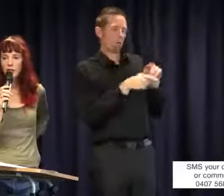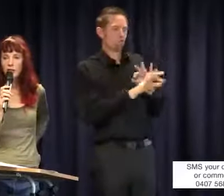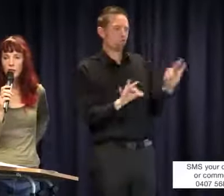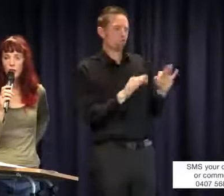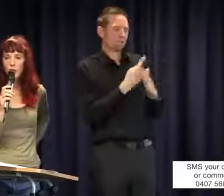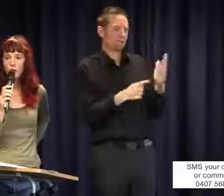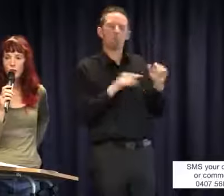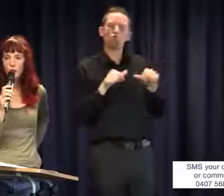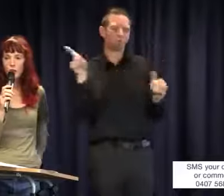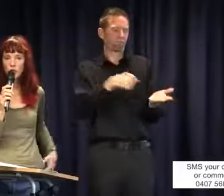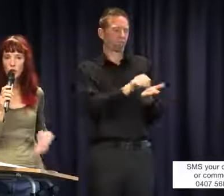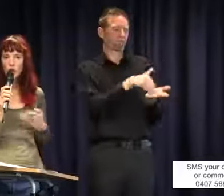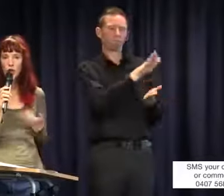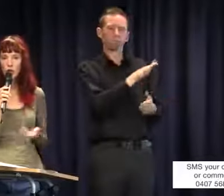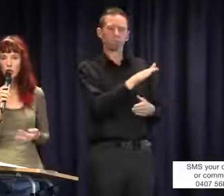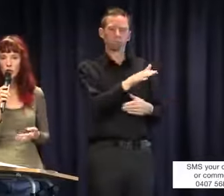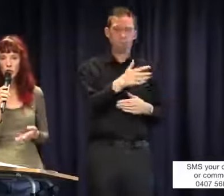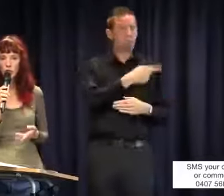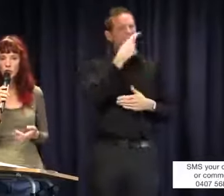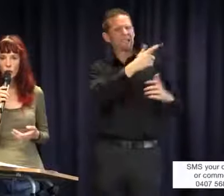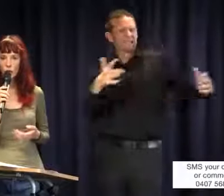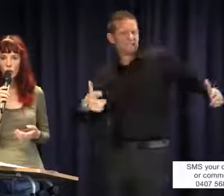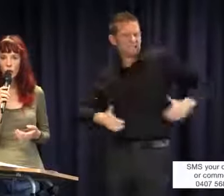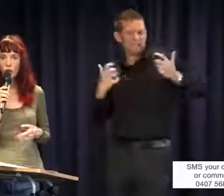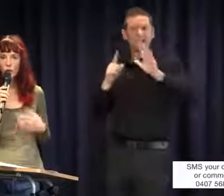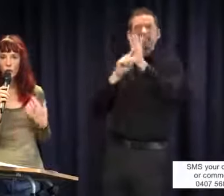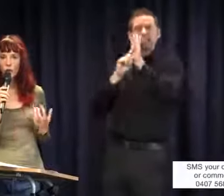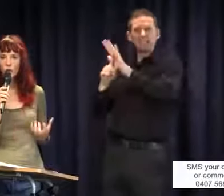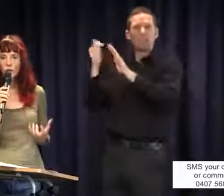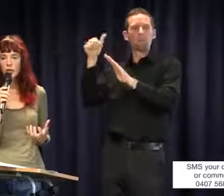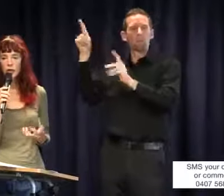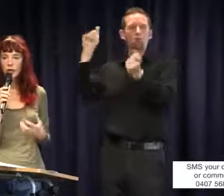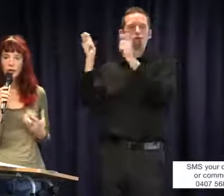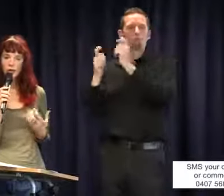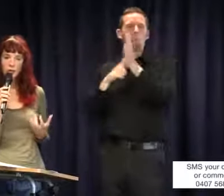decision that the law was changed. So we can change the law if we use it and we find it